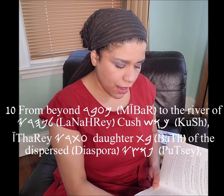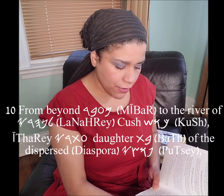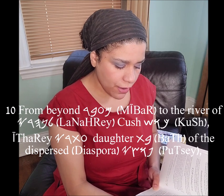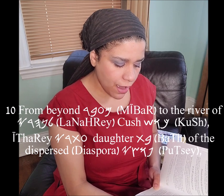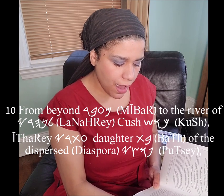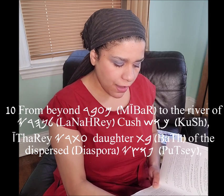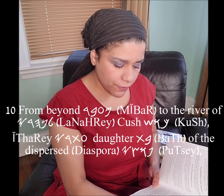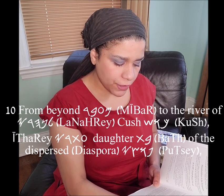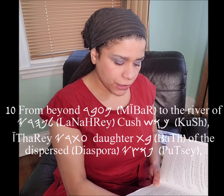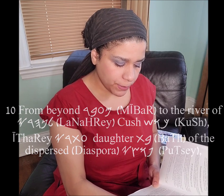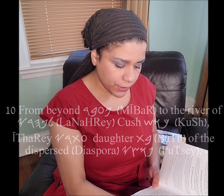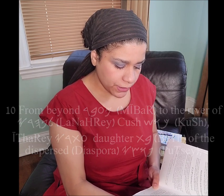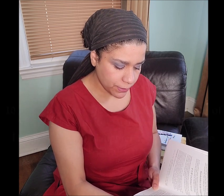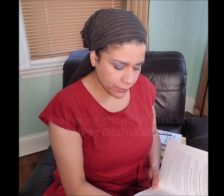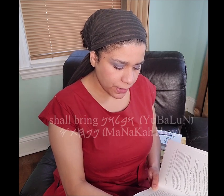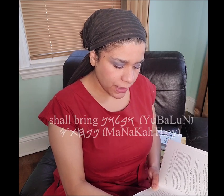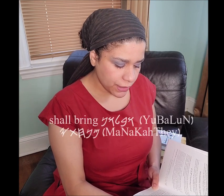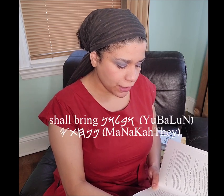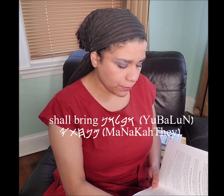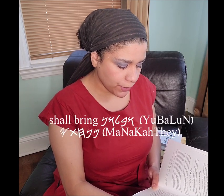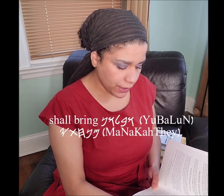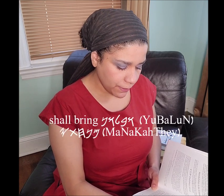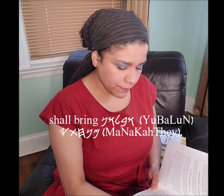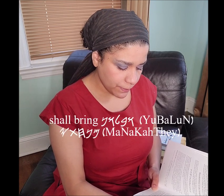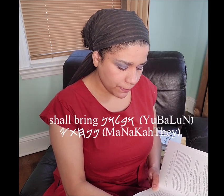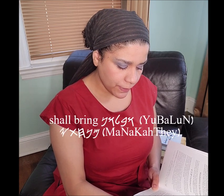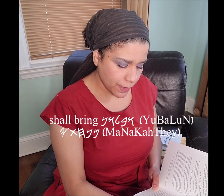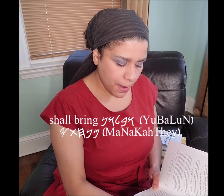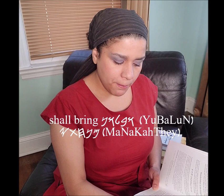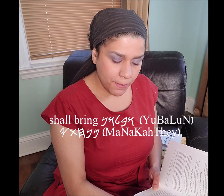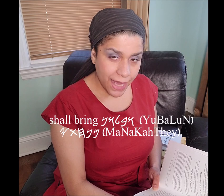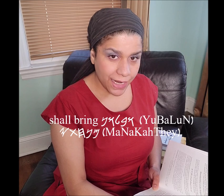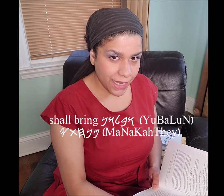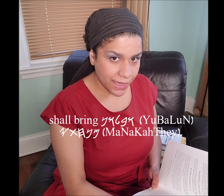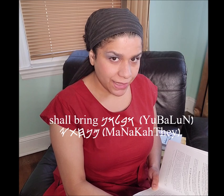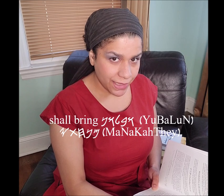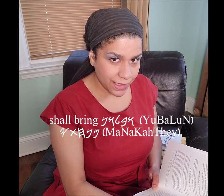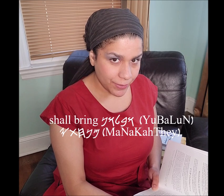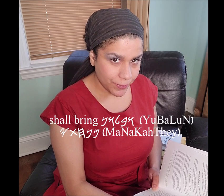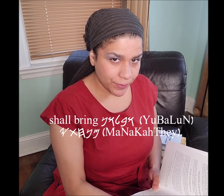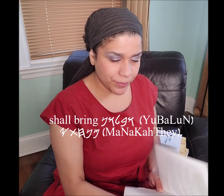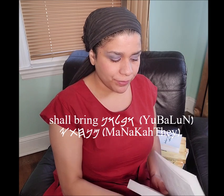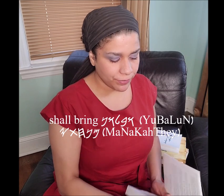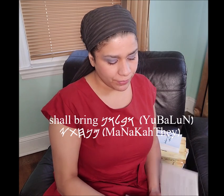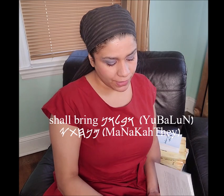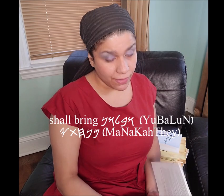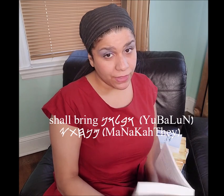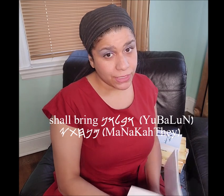daughter of the dispersed (Diaspora) shall bring Manakahthey 𐤌𐤍𐤇𐤕𐤉.